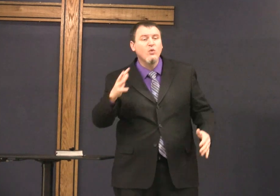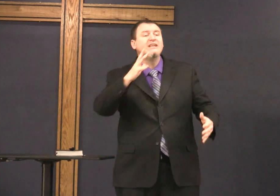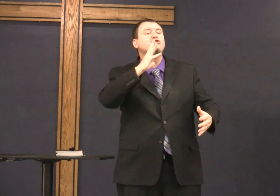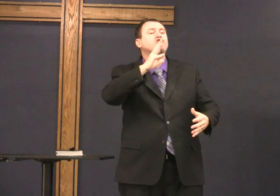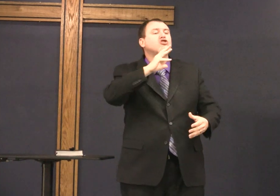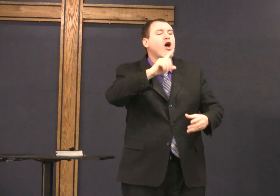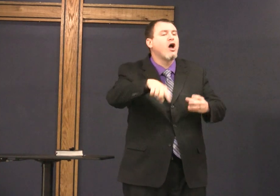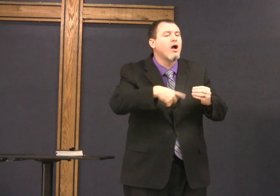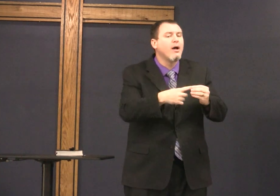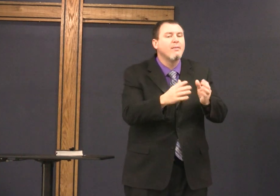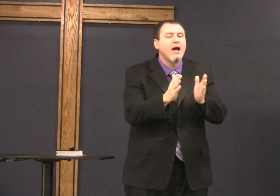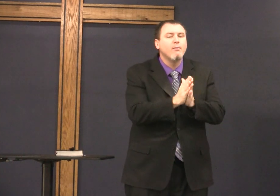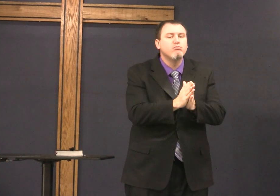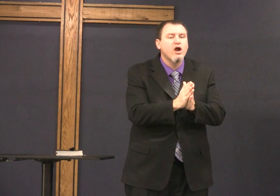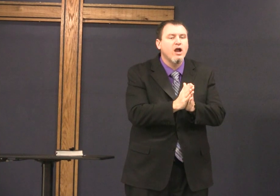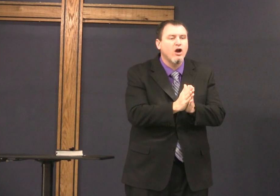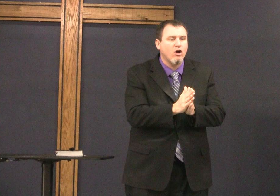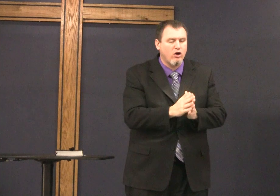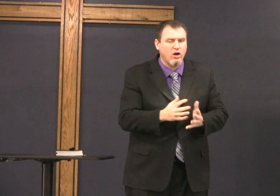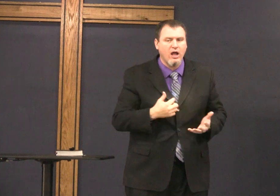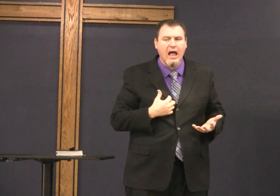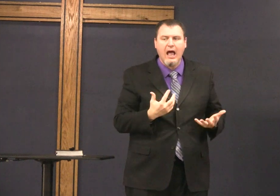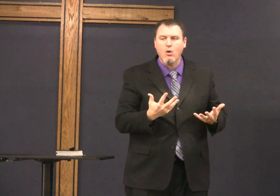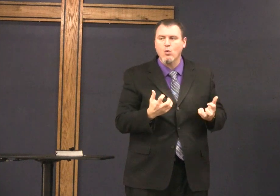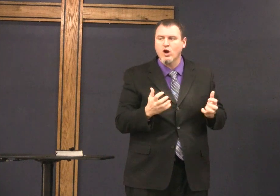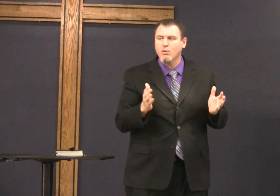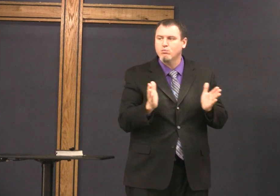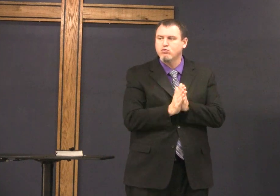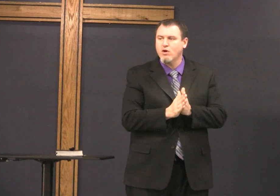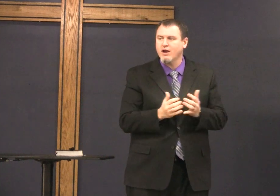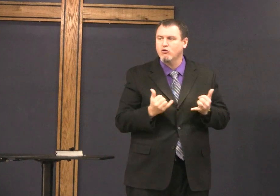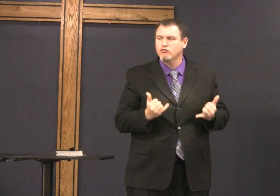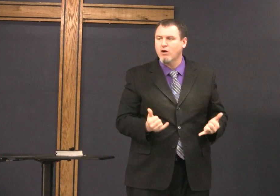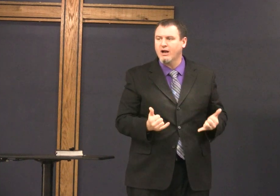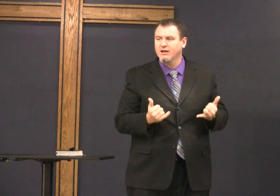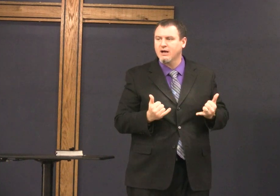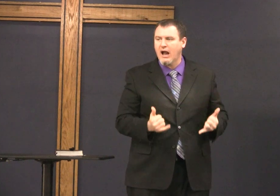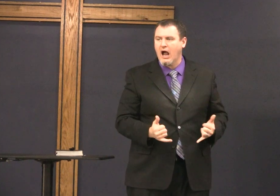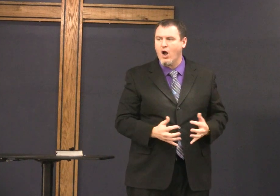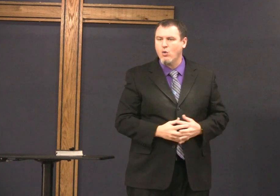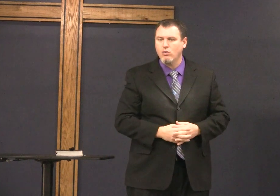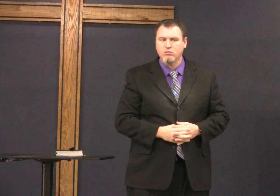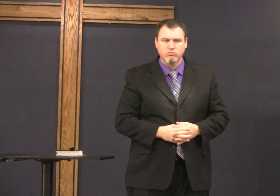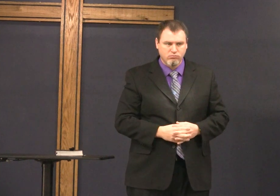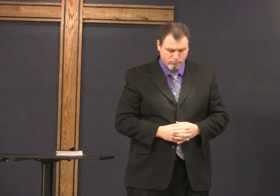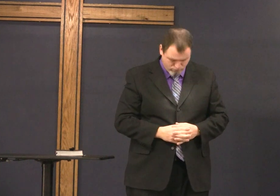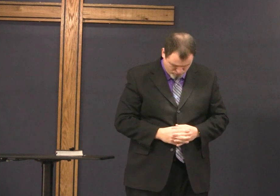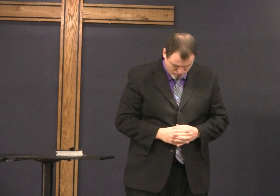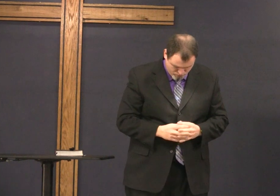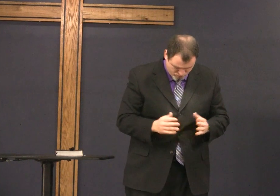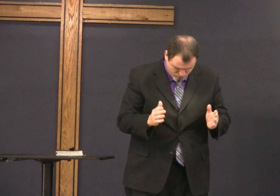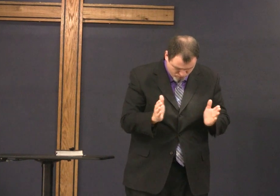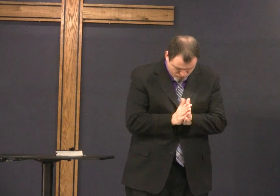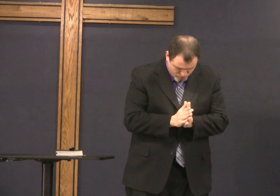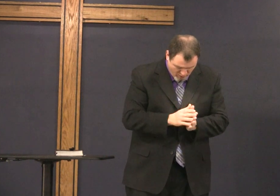people uh on the camera and who's talking about prayer I want right I want to pray right now